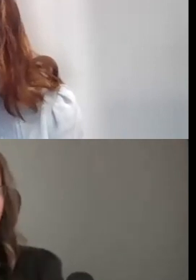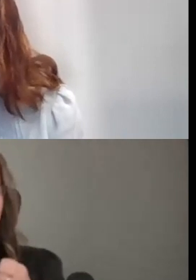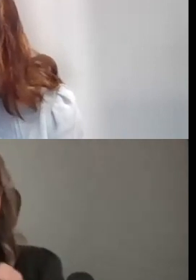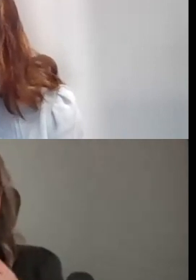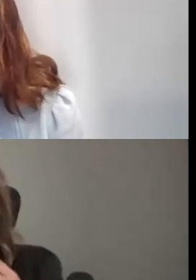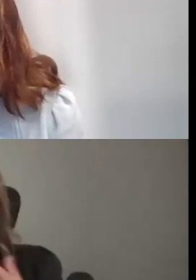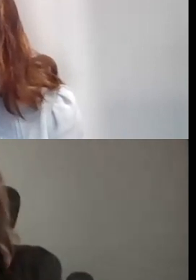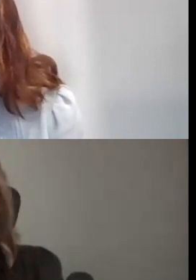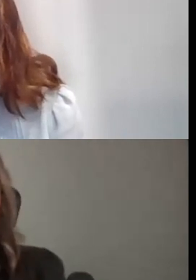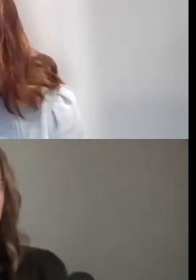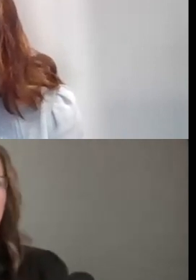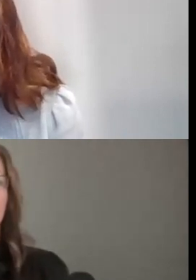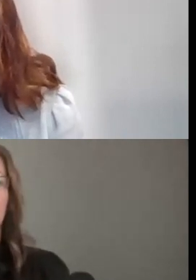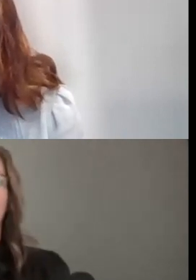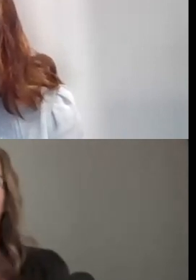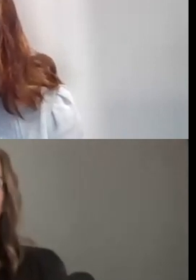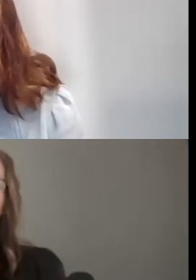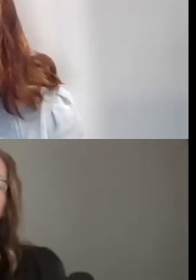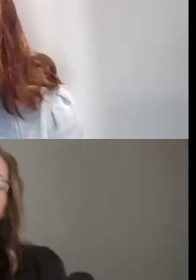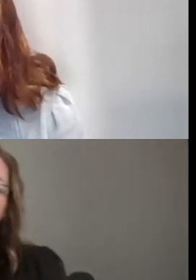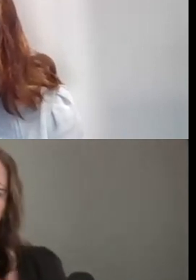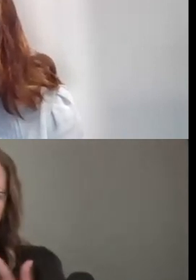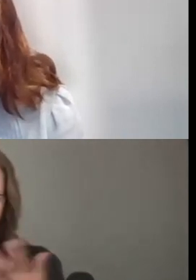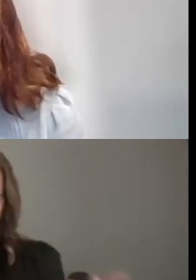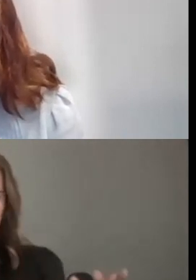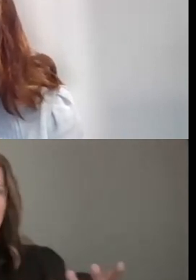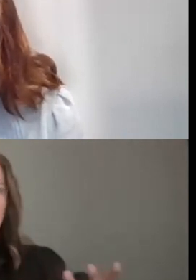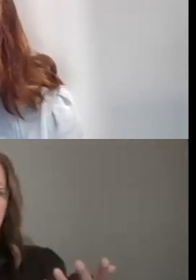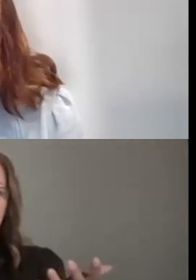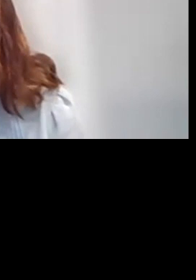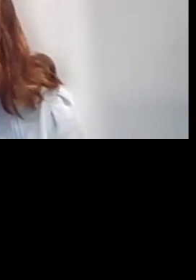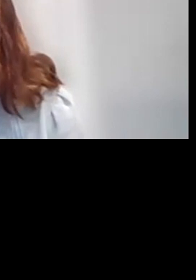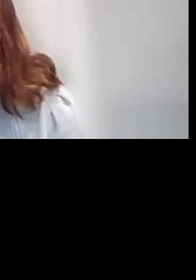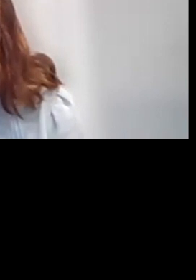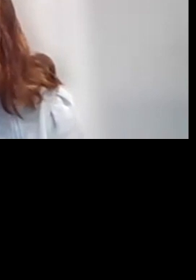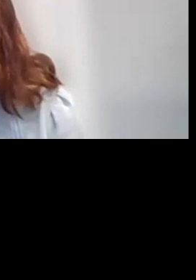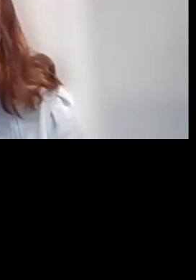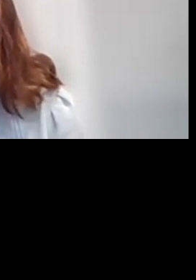I JUST WANT TO THANK YOU SO MUCH FOR, FOR ATTENDING THIS.